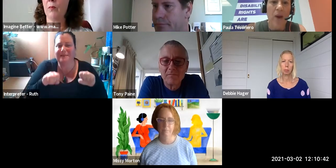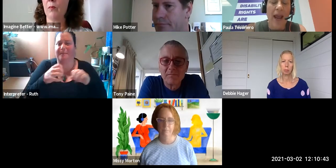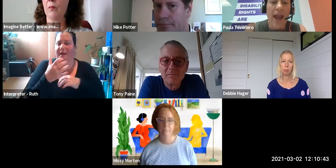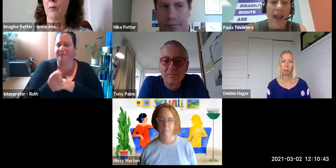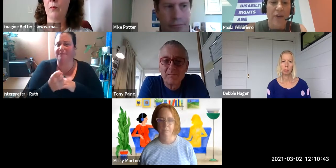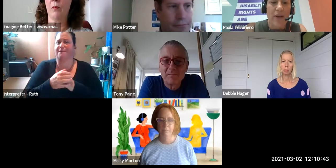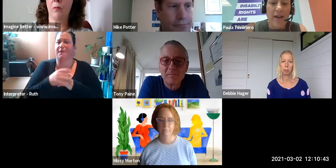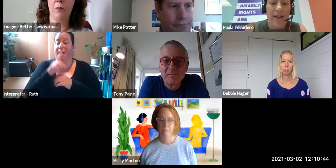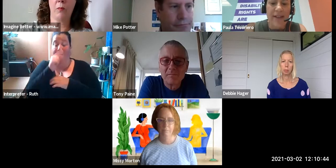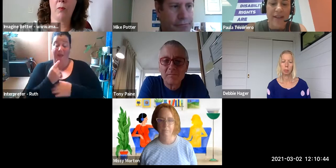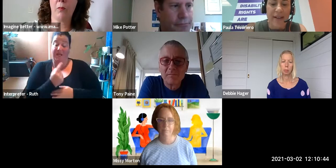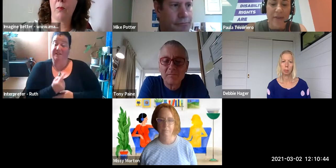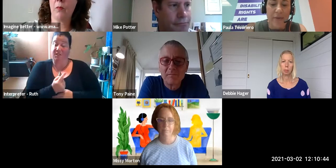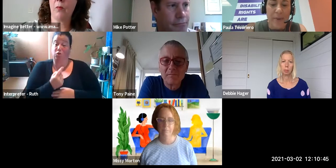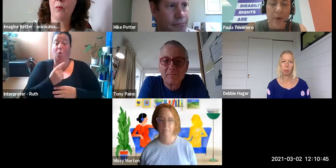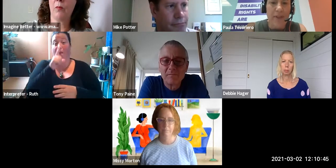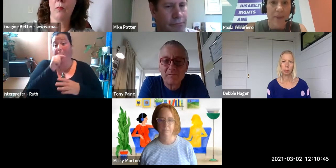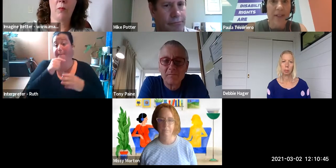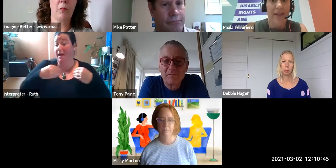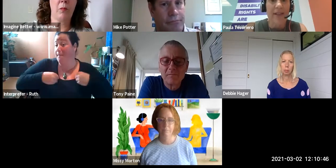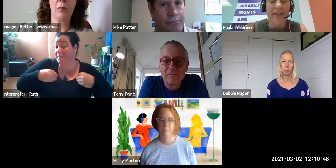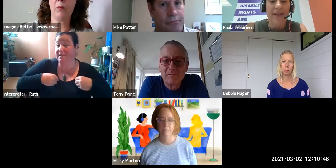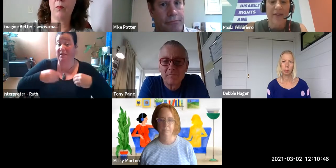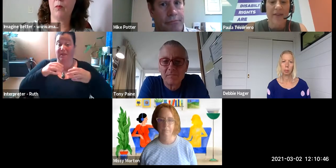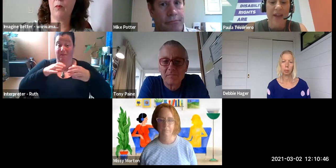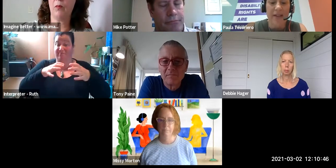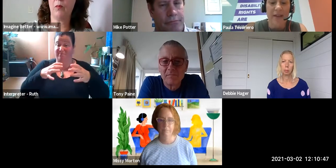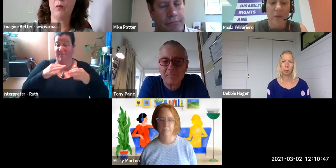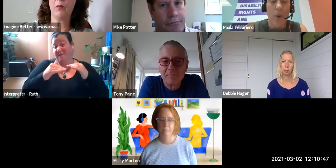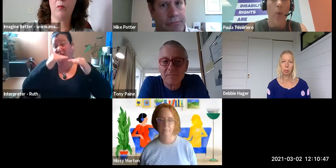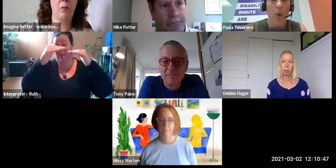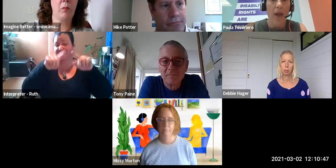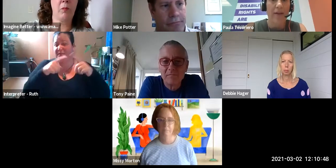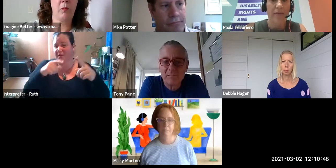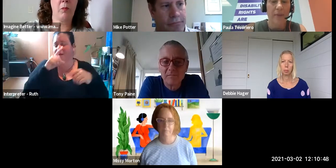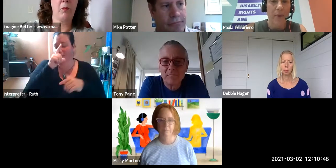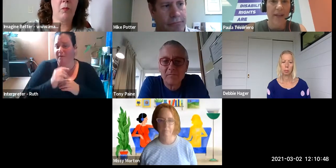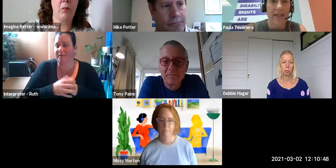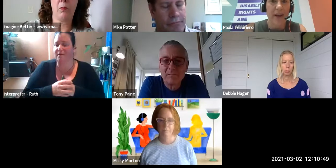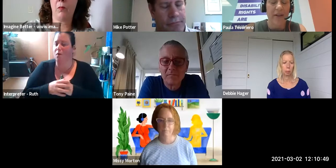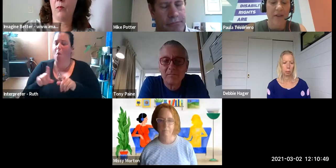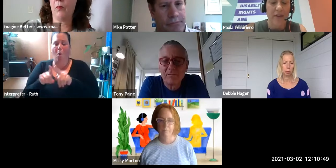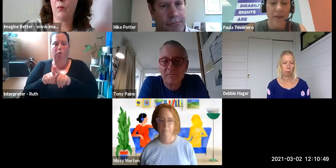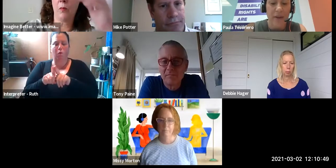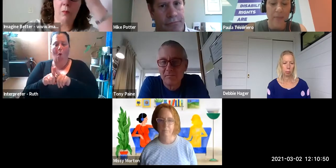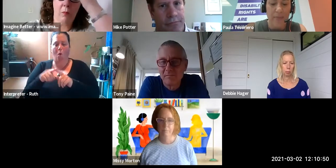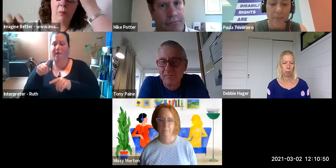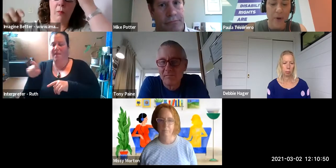individual level. And realising the responsibilities that we all have to break down the - you know